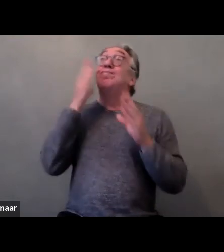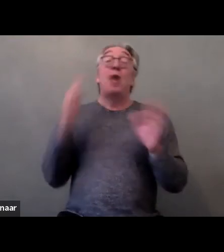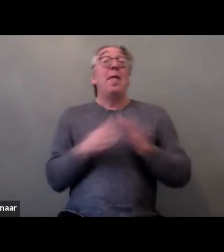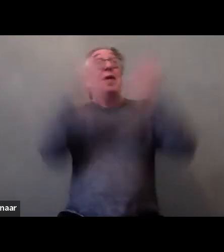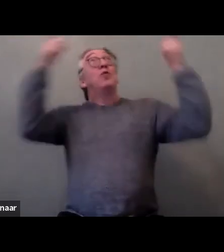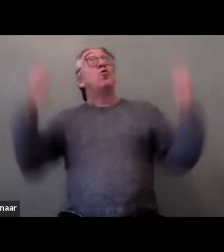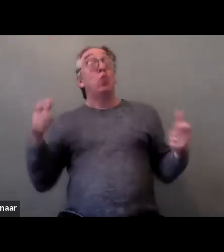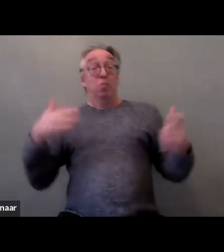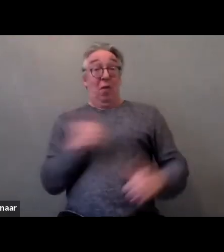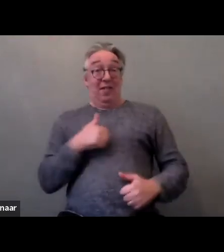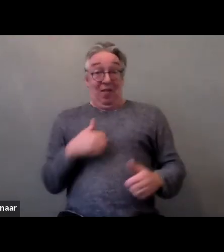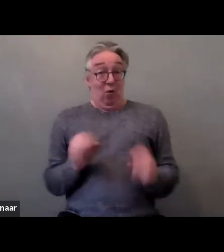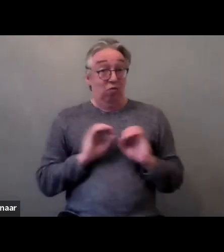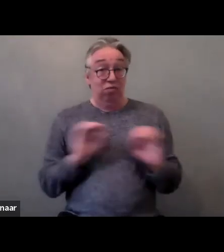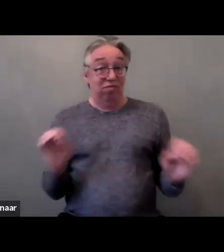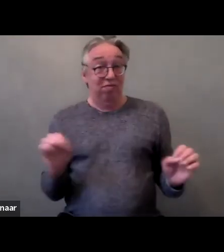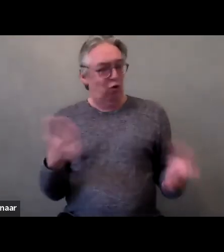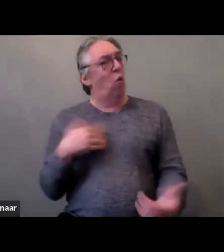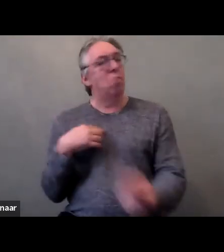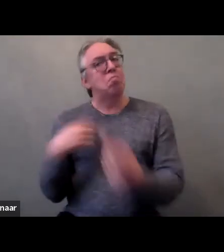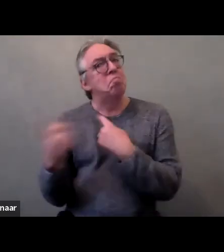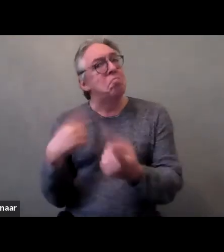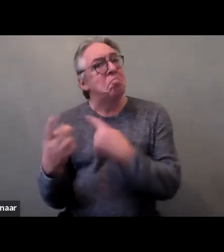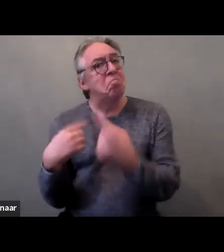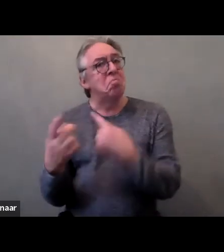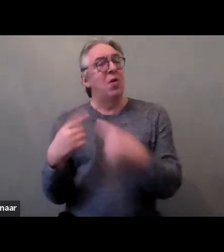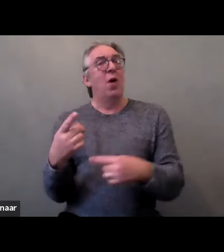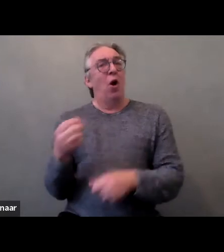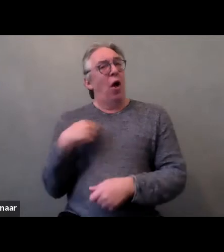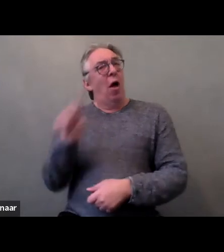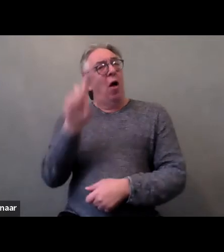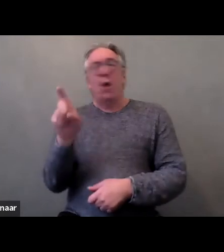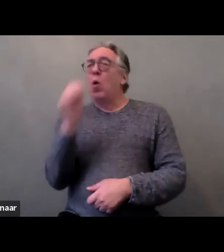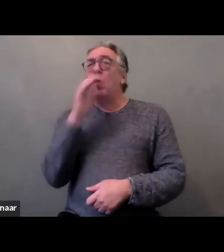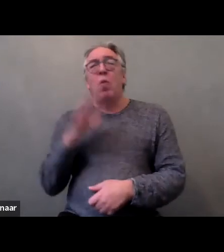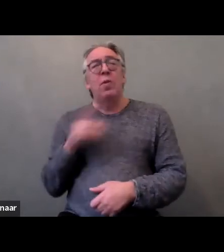And also I included them or I asked them how should we talk about violence?